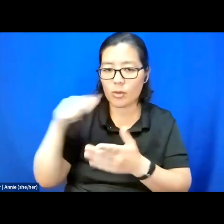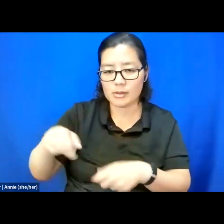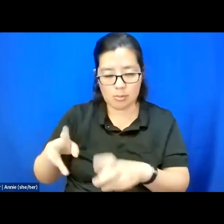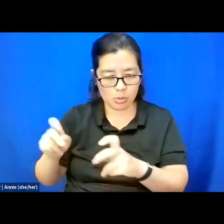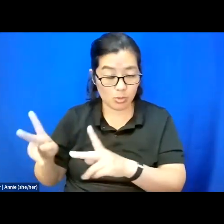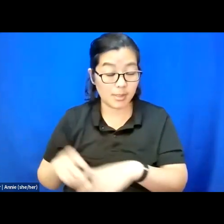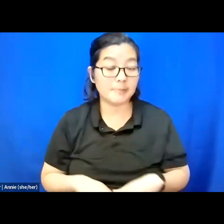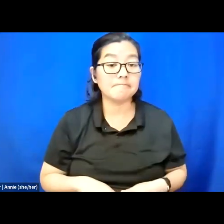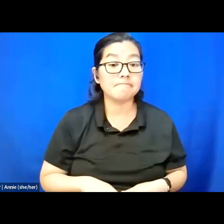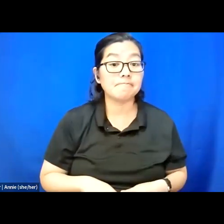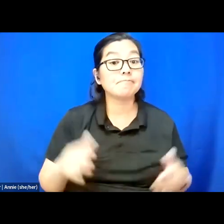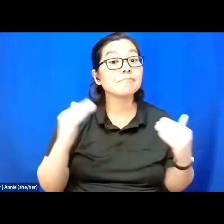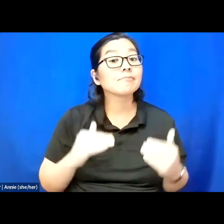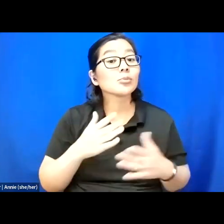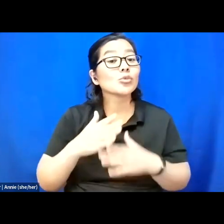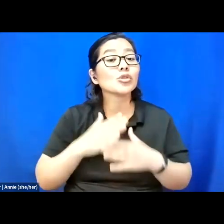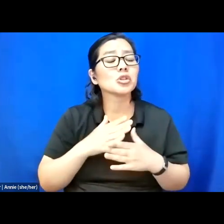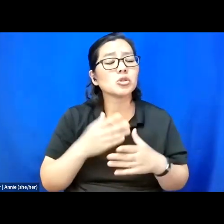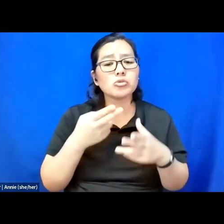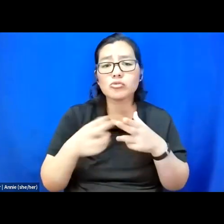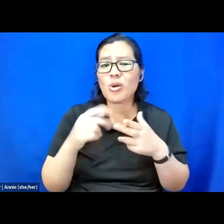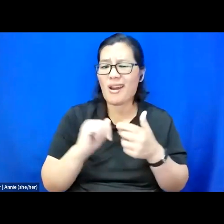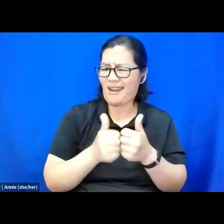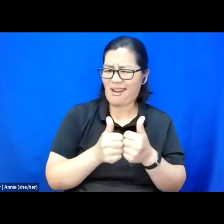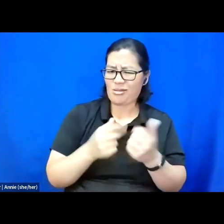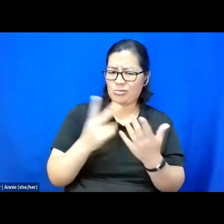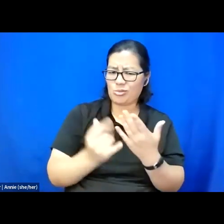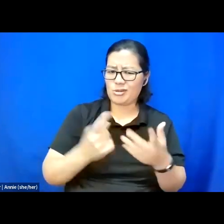I'd like to share a bit about how this project came to be.